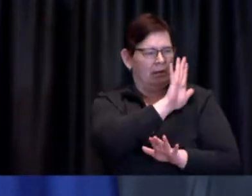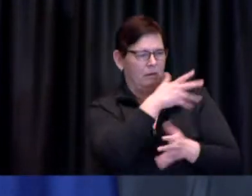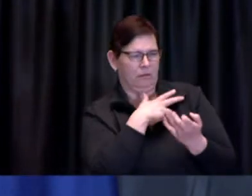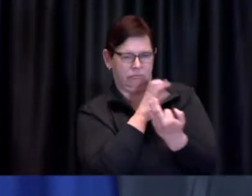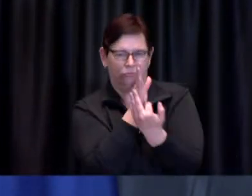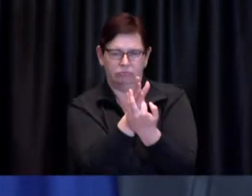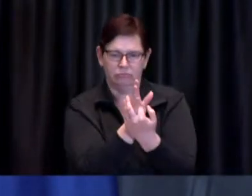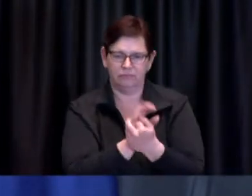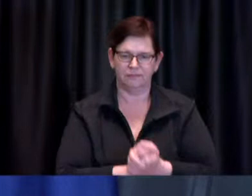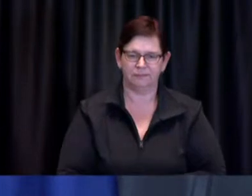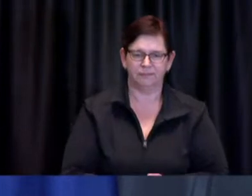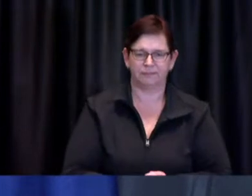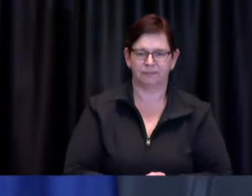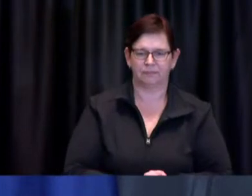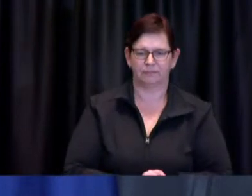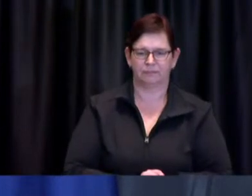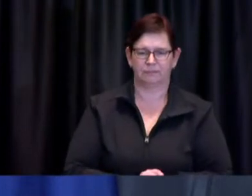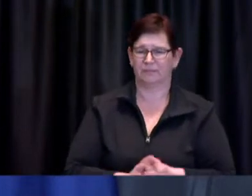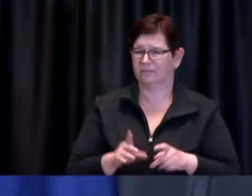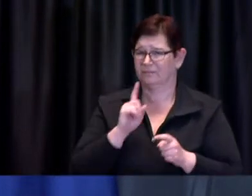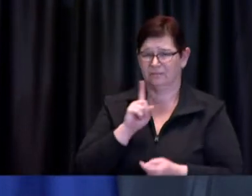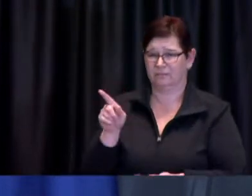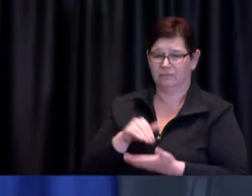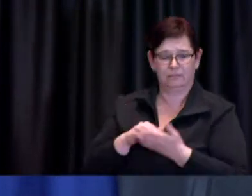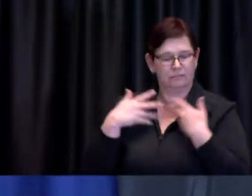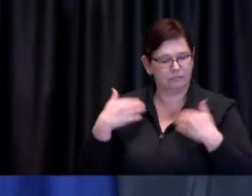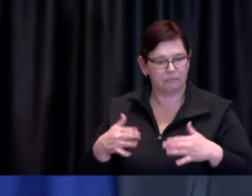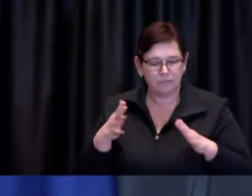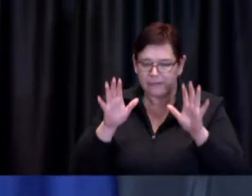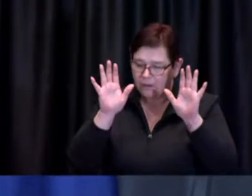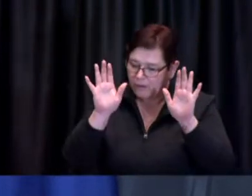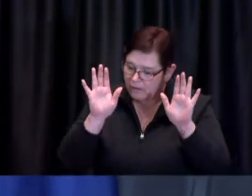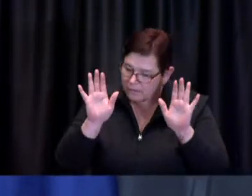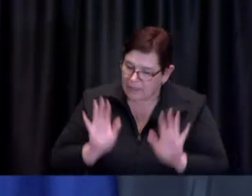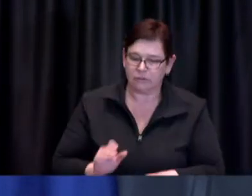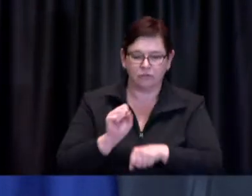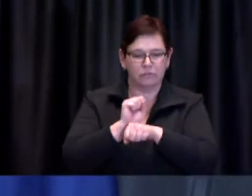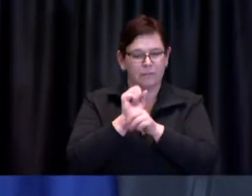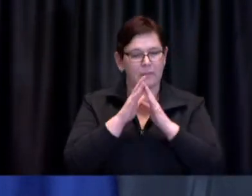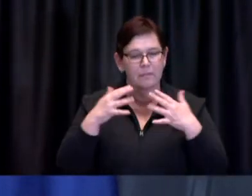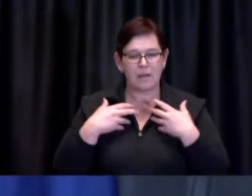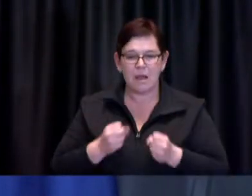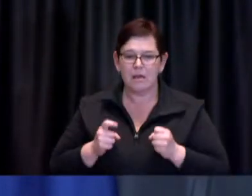fantastic job of making a lot of information uh very transparently available to the public whether it's